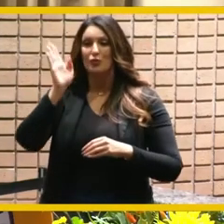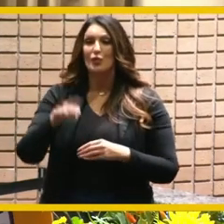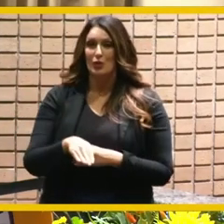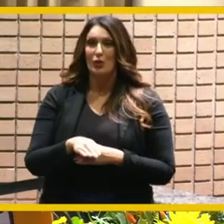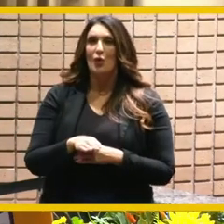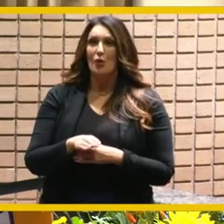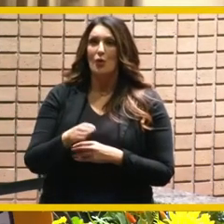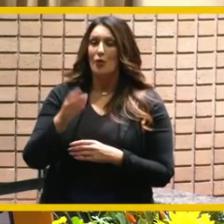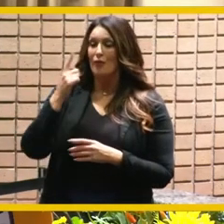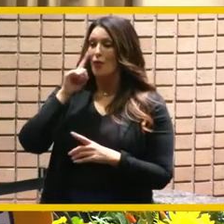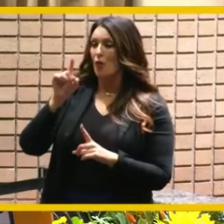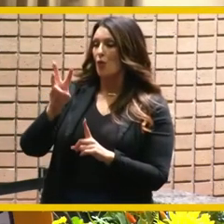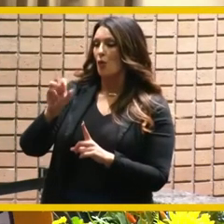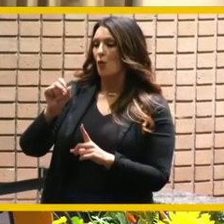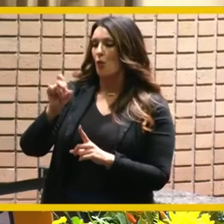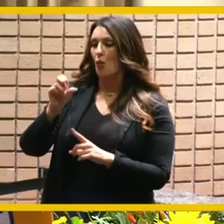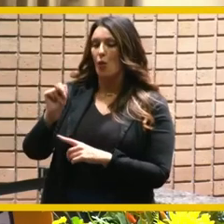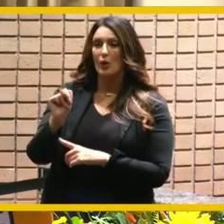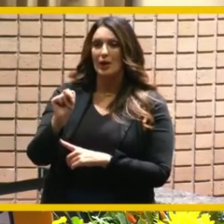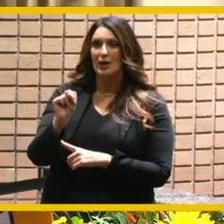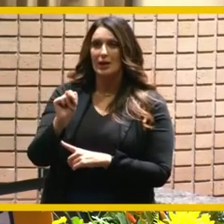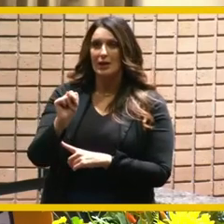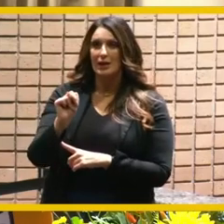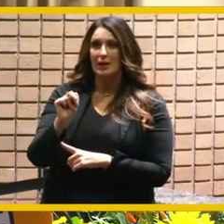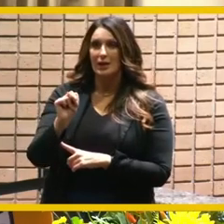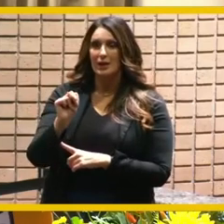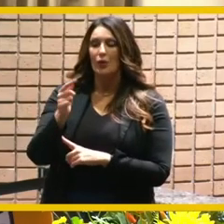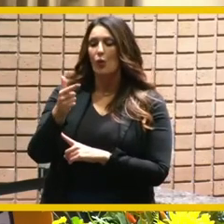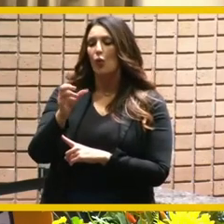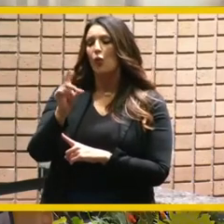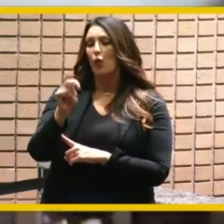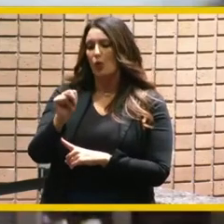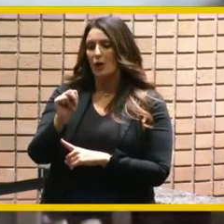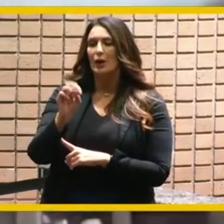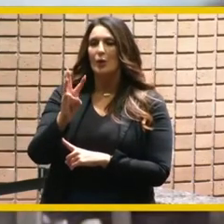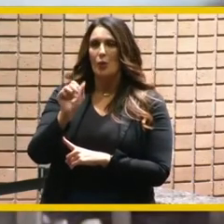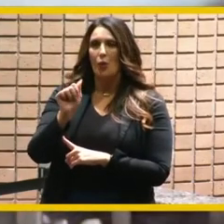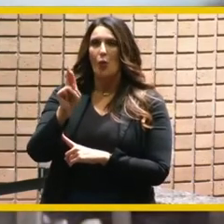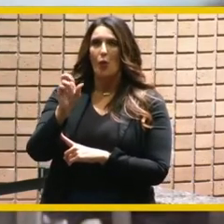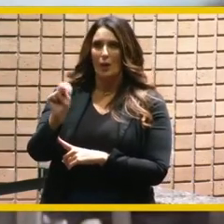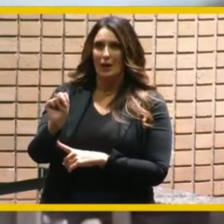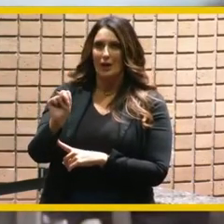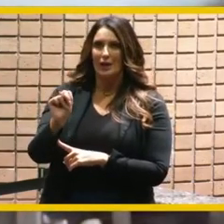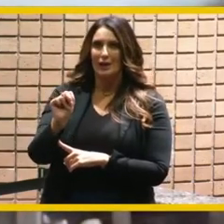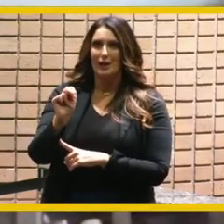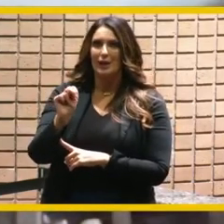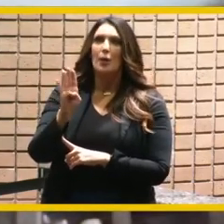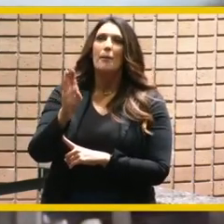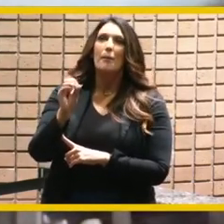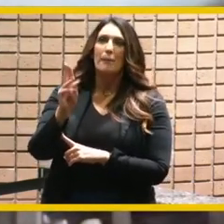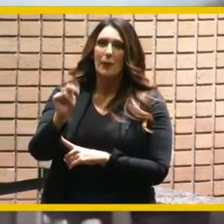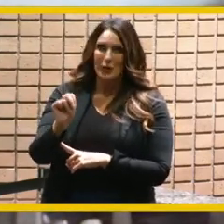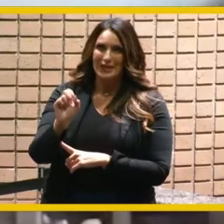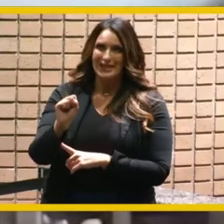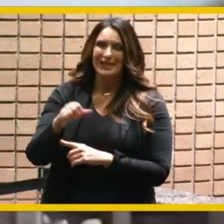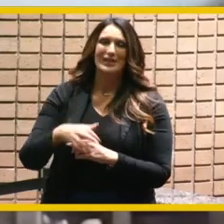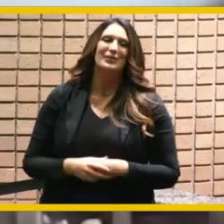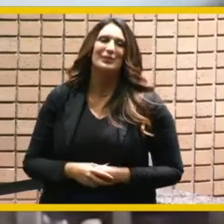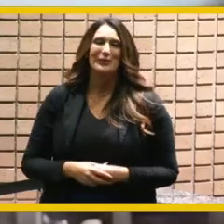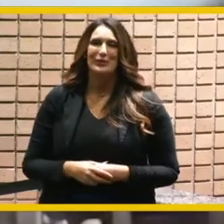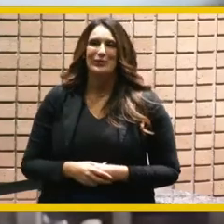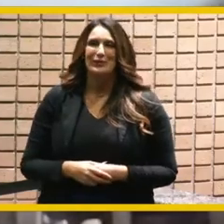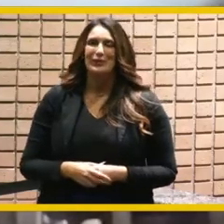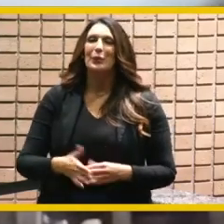please turn your attention to mr gordon bournes hi rusty gordon bourne's here it has been a real